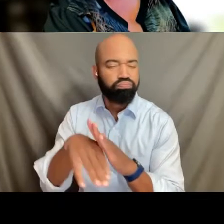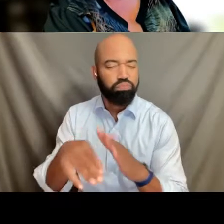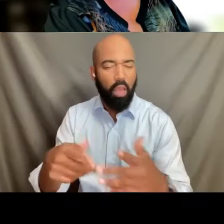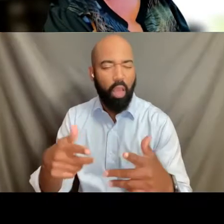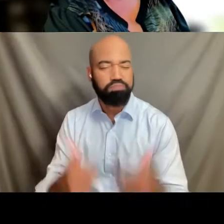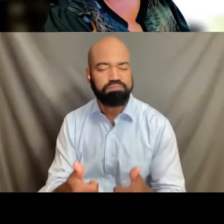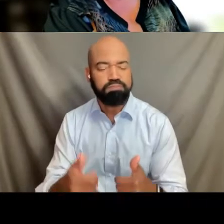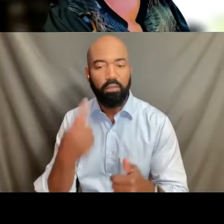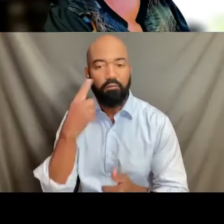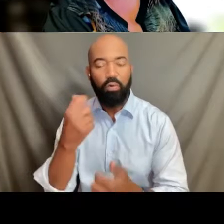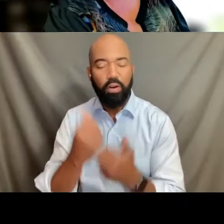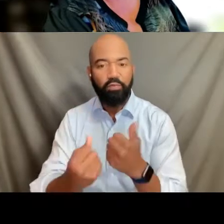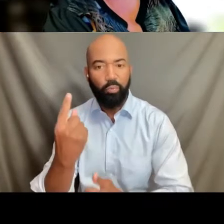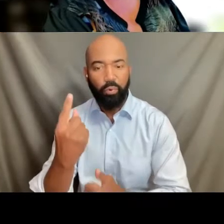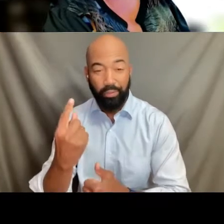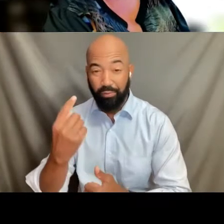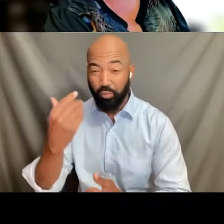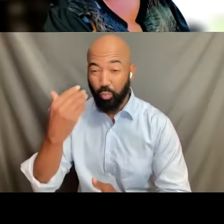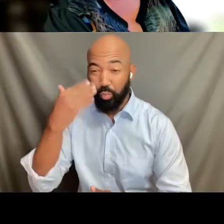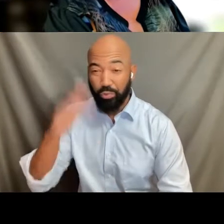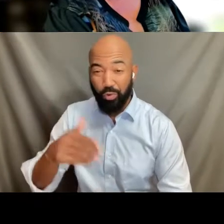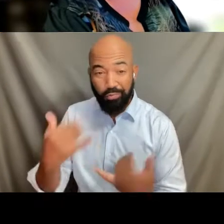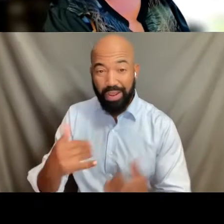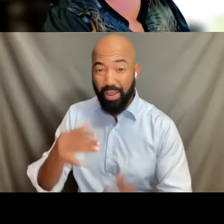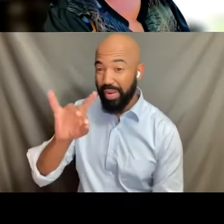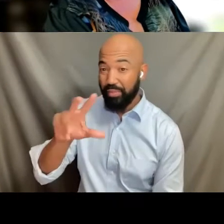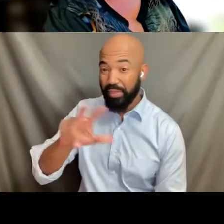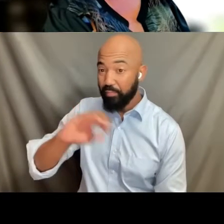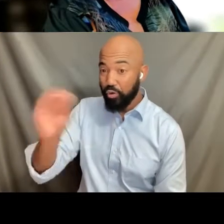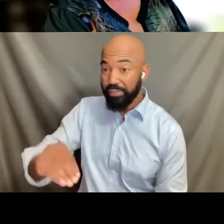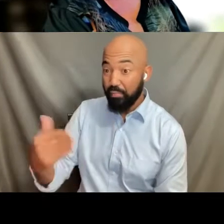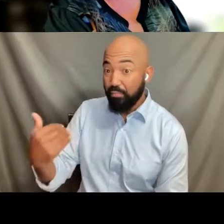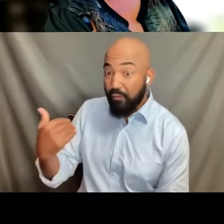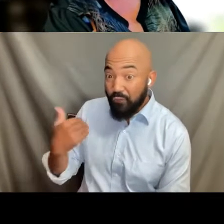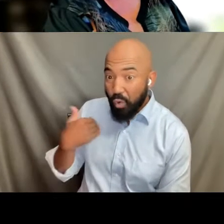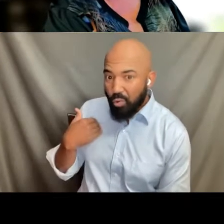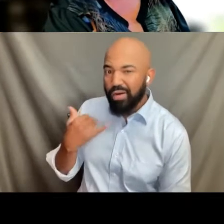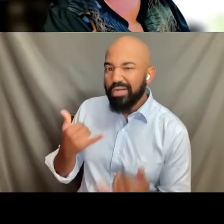So we know that that 83% is probably higher these days.